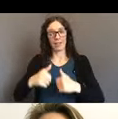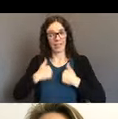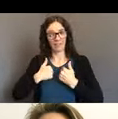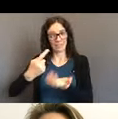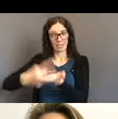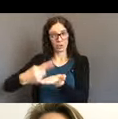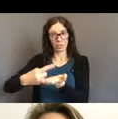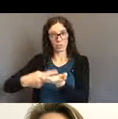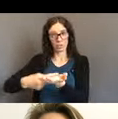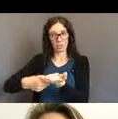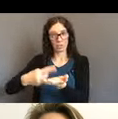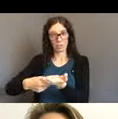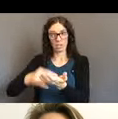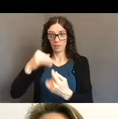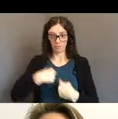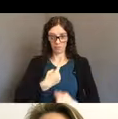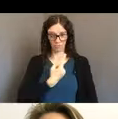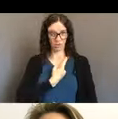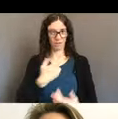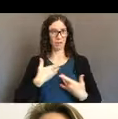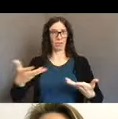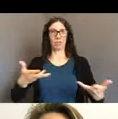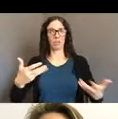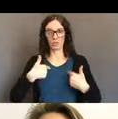And relevant very much to our celebration today of ADA